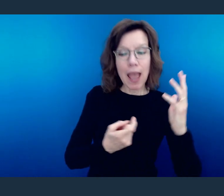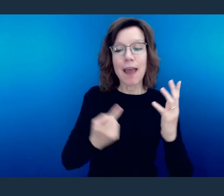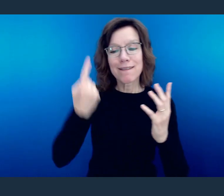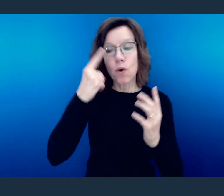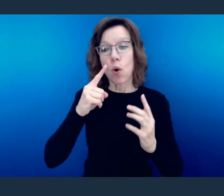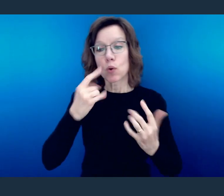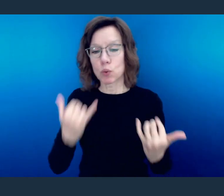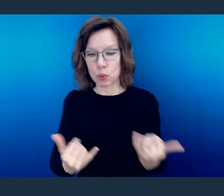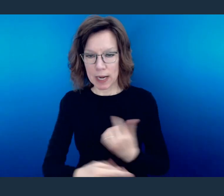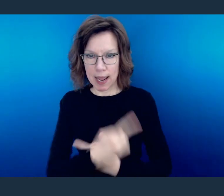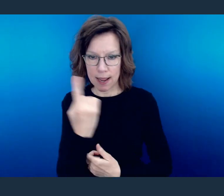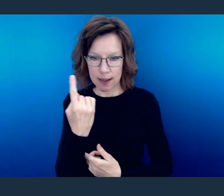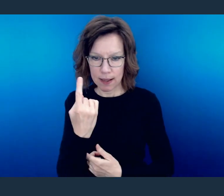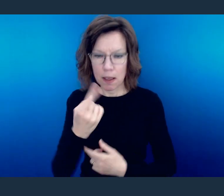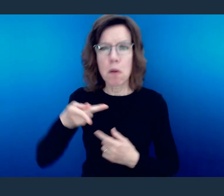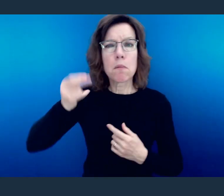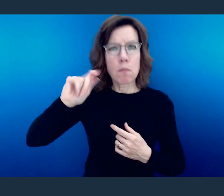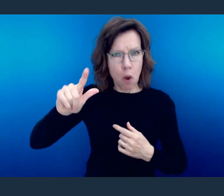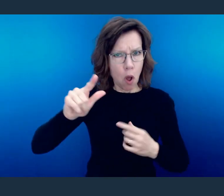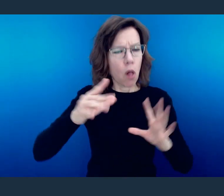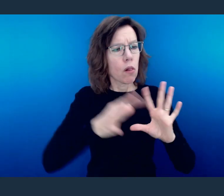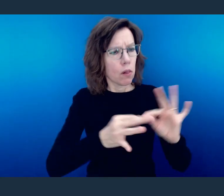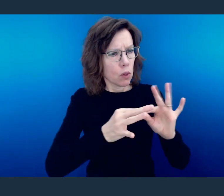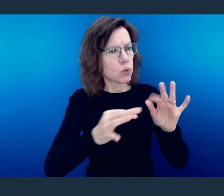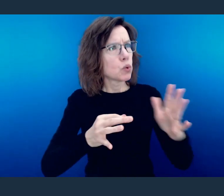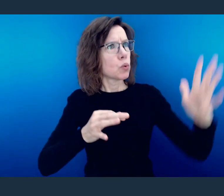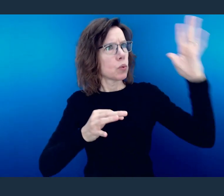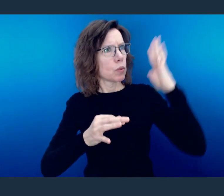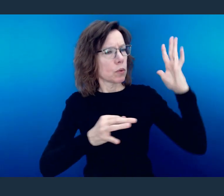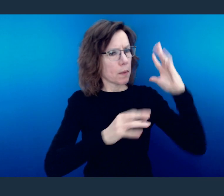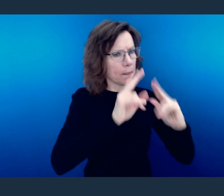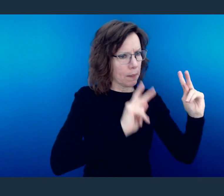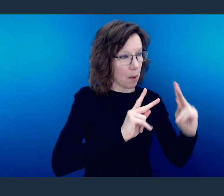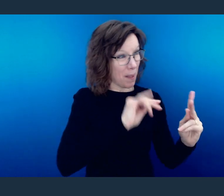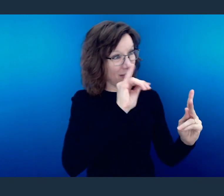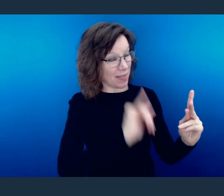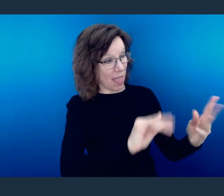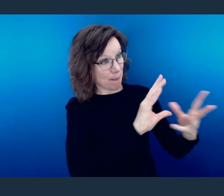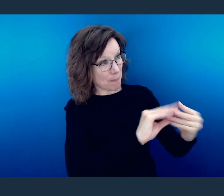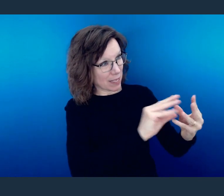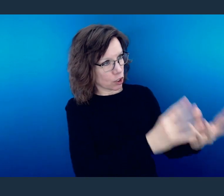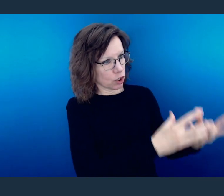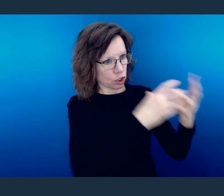Even though Paul was talking to them, it's true for us, that there are some mindsets